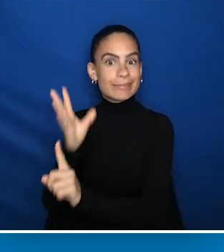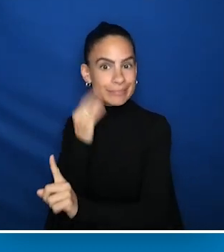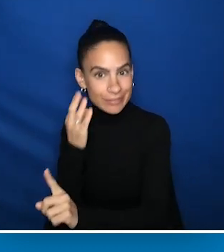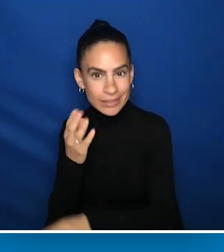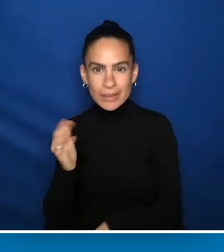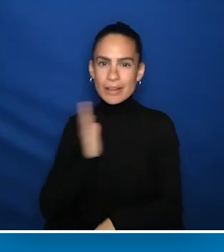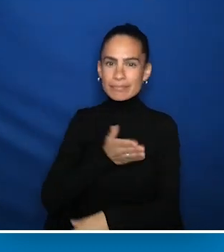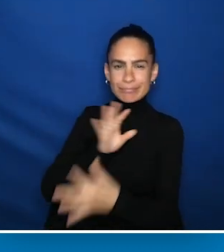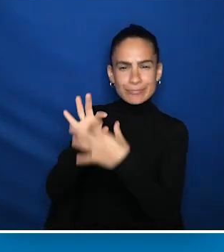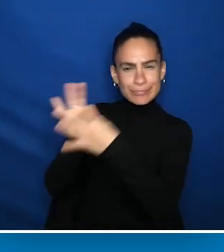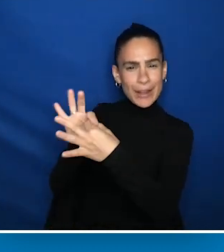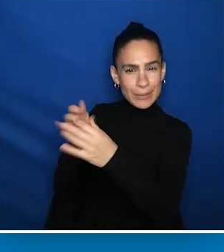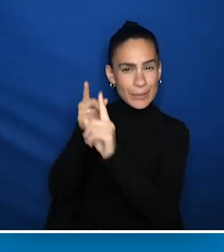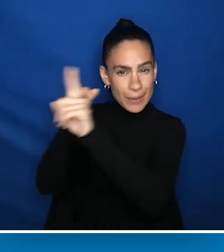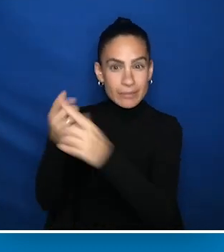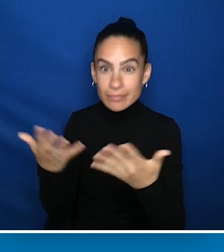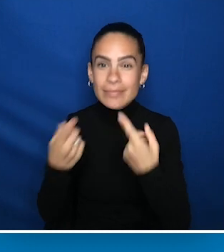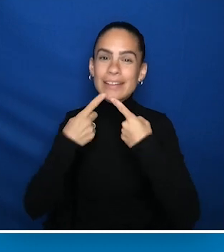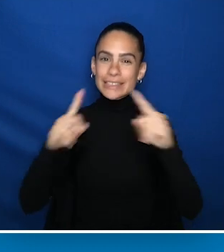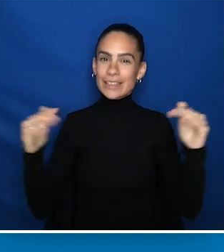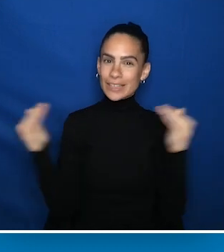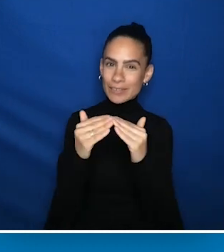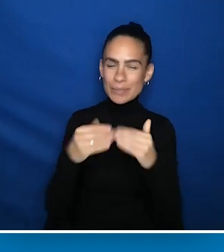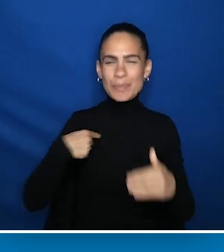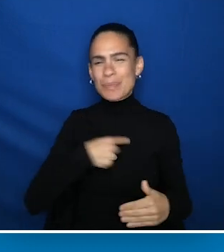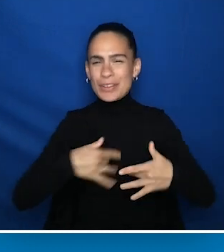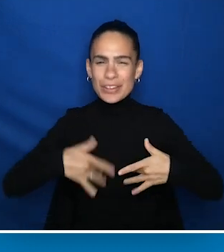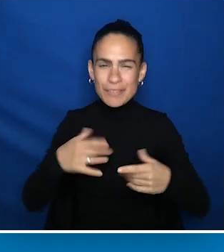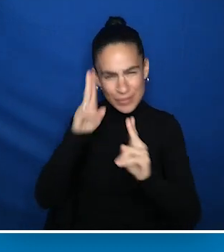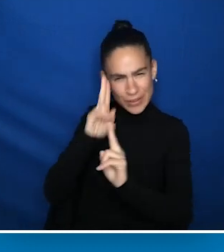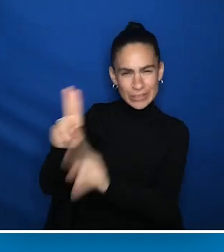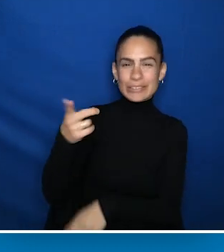and our shared goal of achieving health equity. We're thrilled to honor Dr. Cook